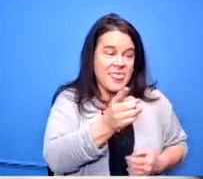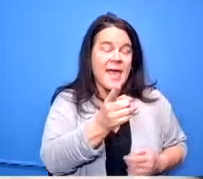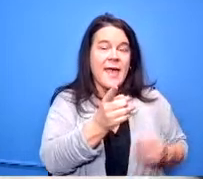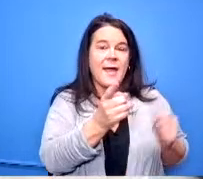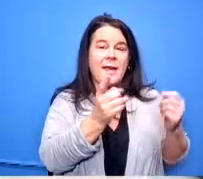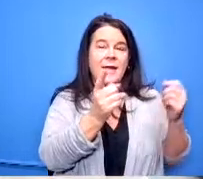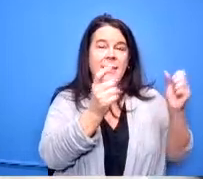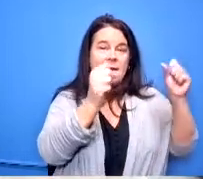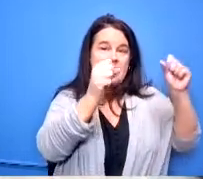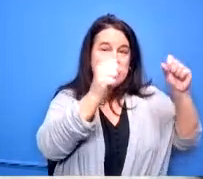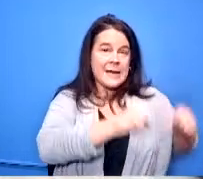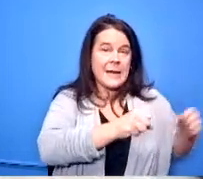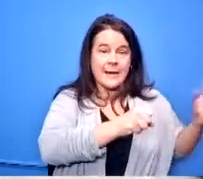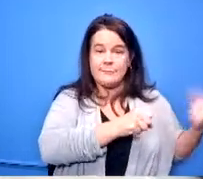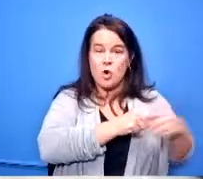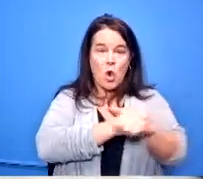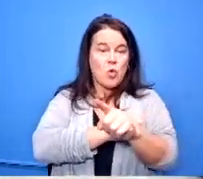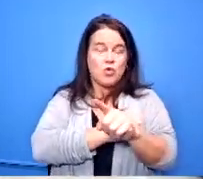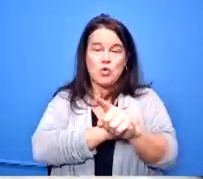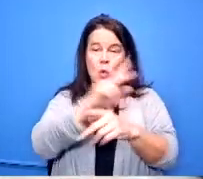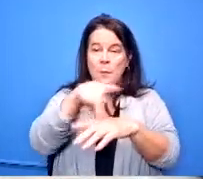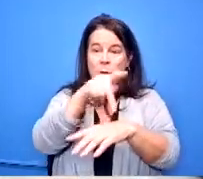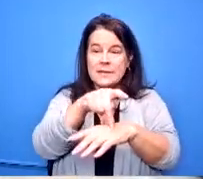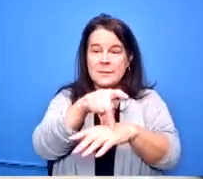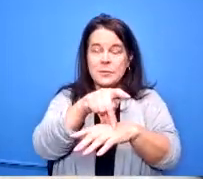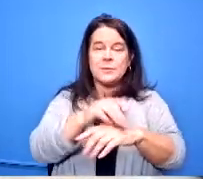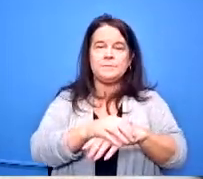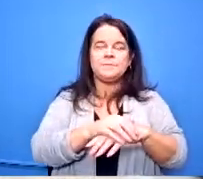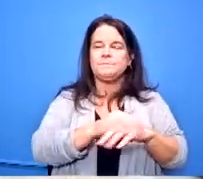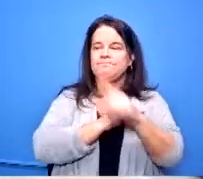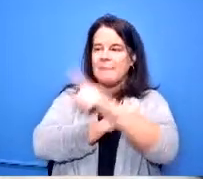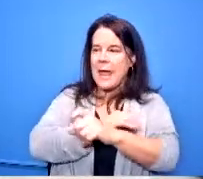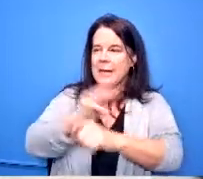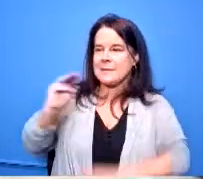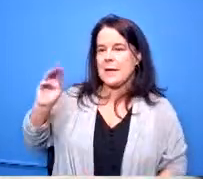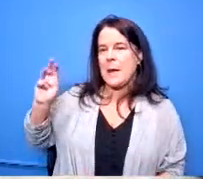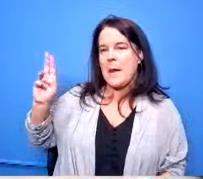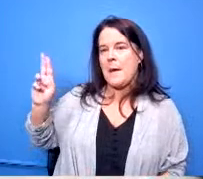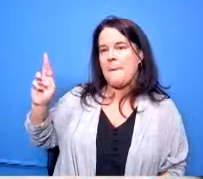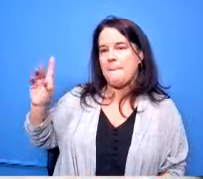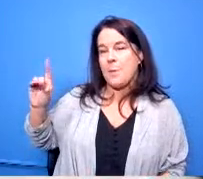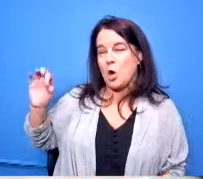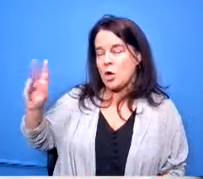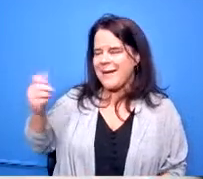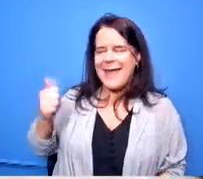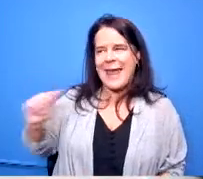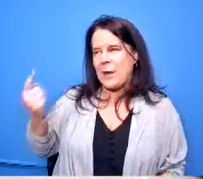to their principal freedom to come to to chief murdoch chief any of the chiefs and just say i'd